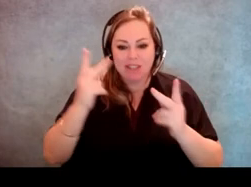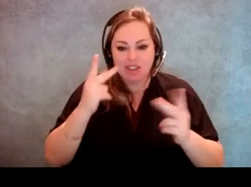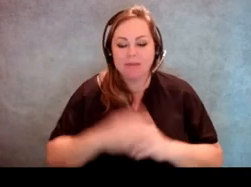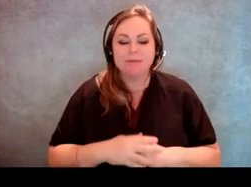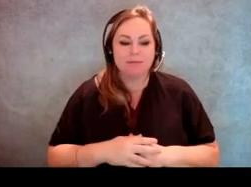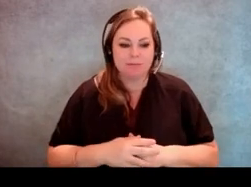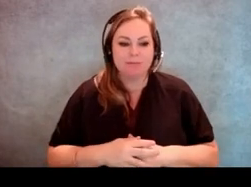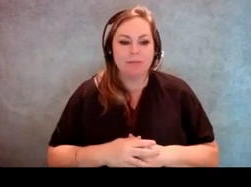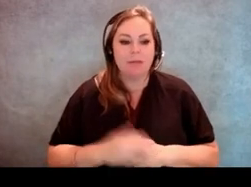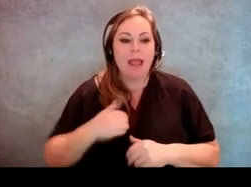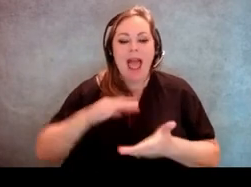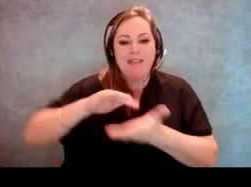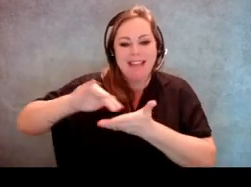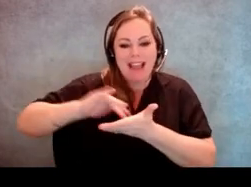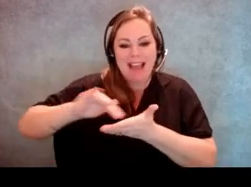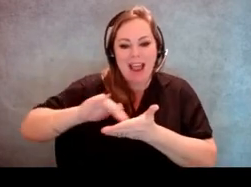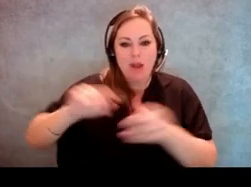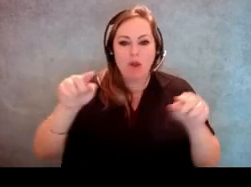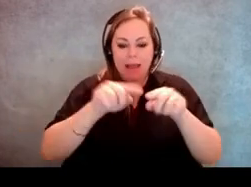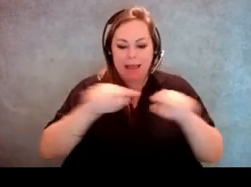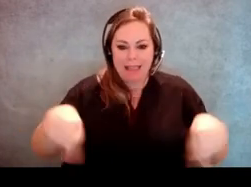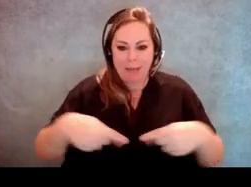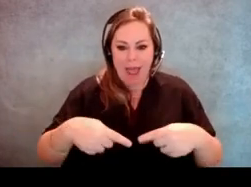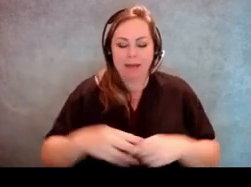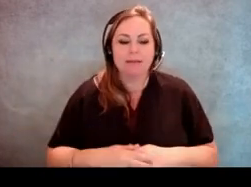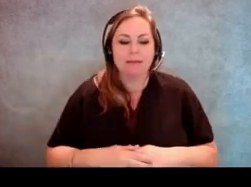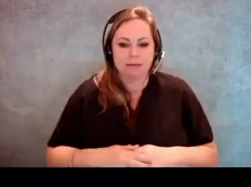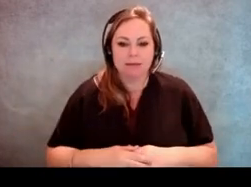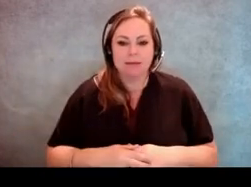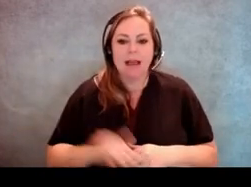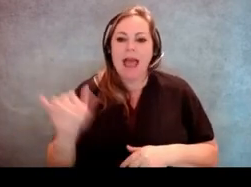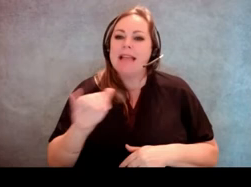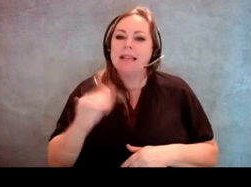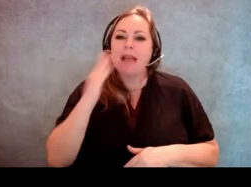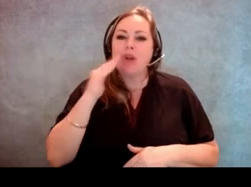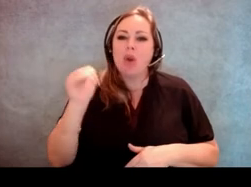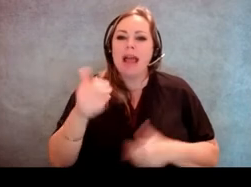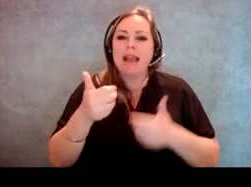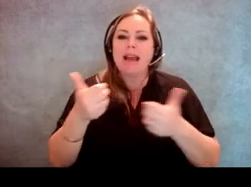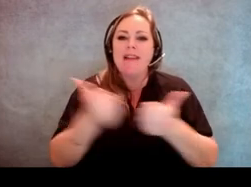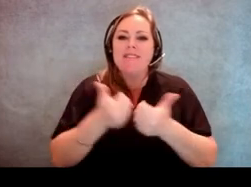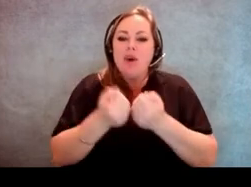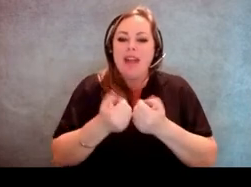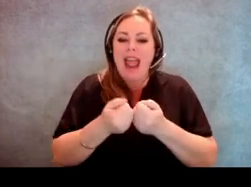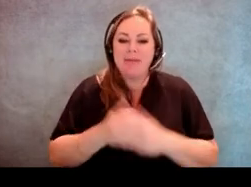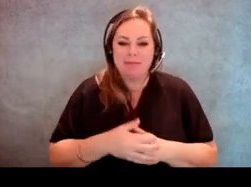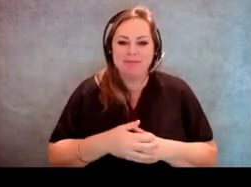like there's a tactile keypad. What I would call like a video game remote, almost that can extend from the voting machine